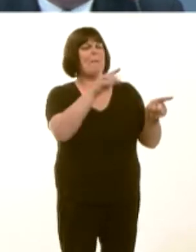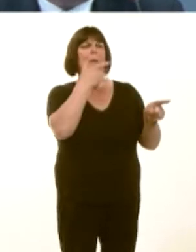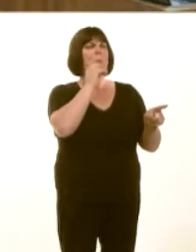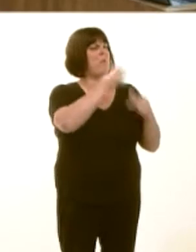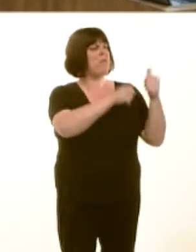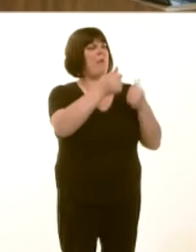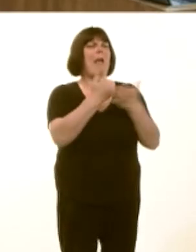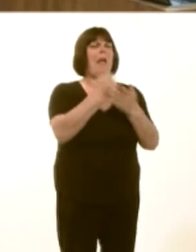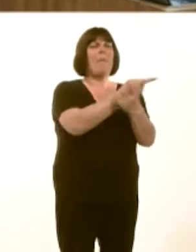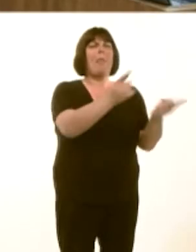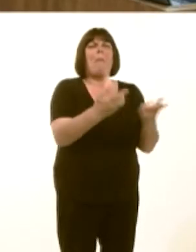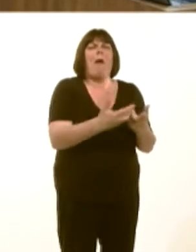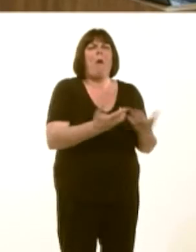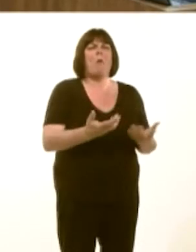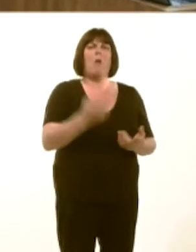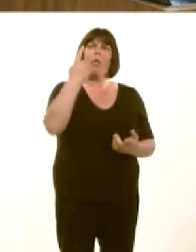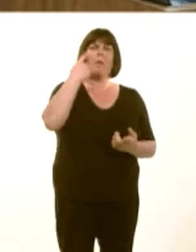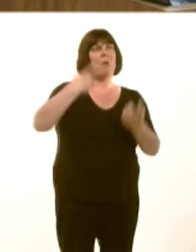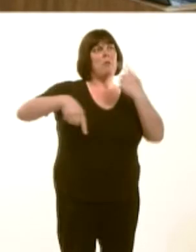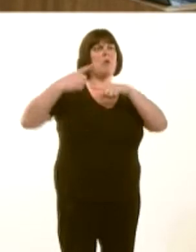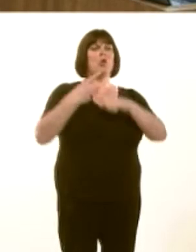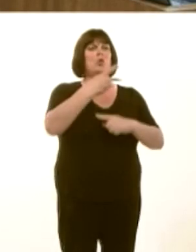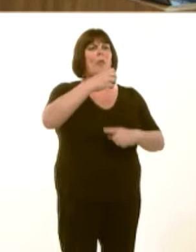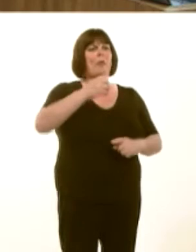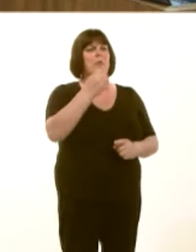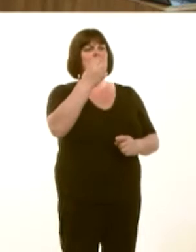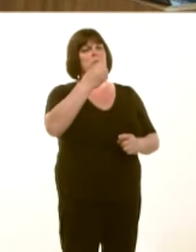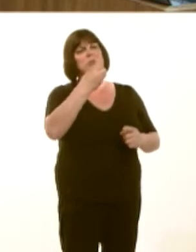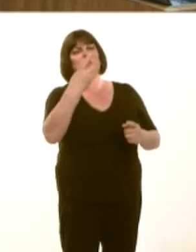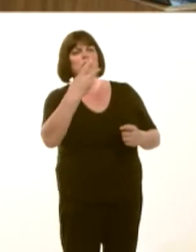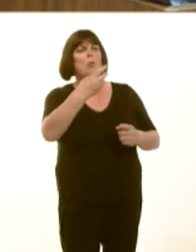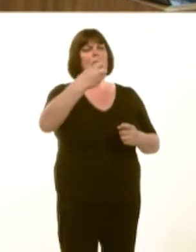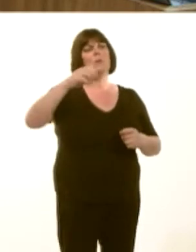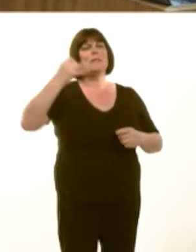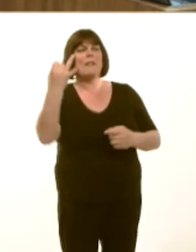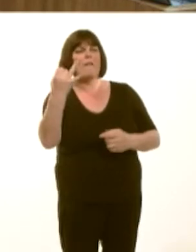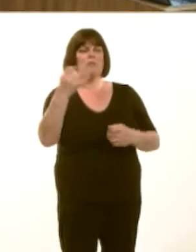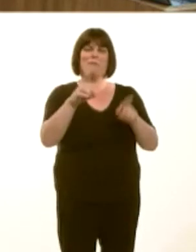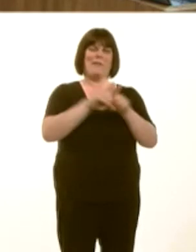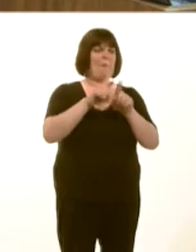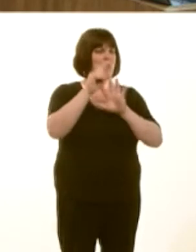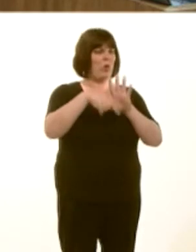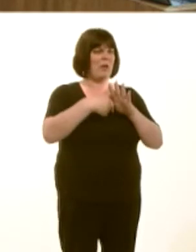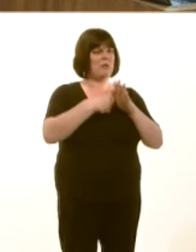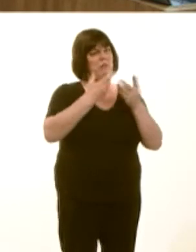If you go back to 2000 and 2007, similar schemes were brought forward, yet economic activity wasnít forthcoming.